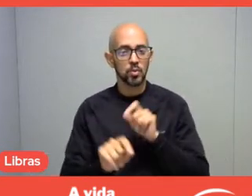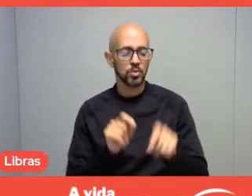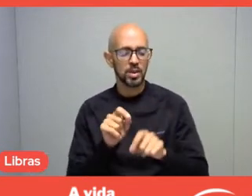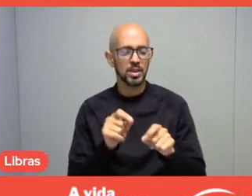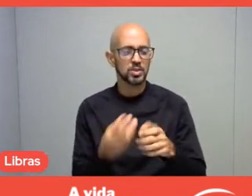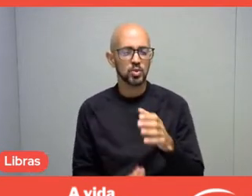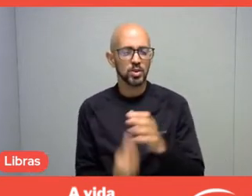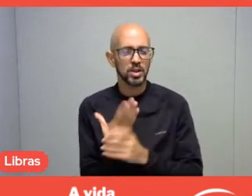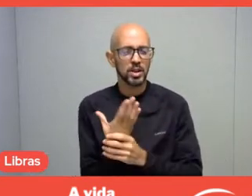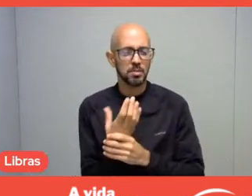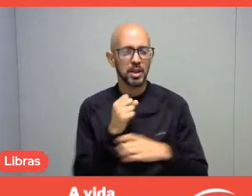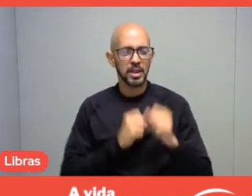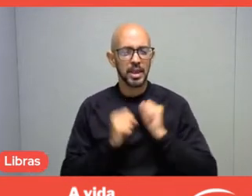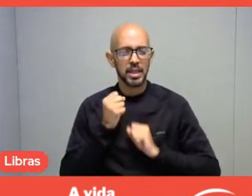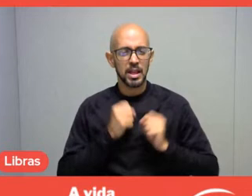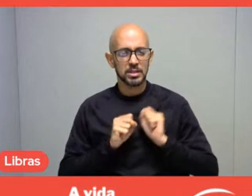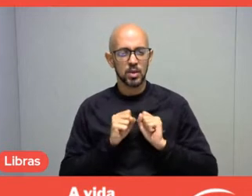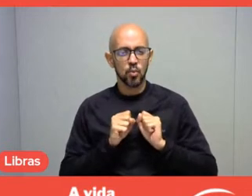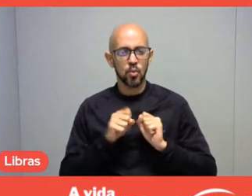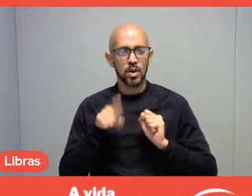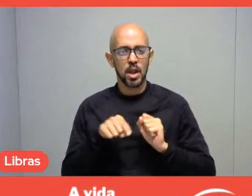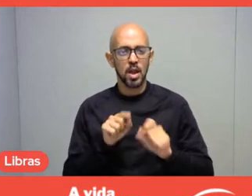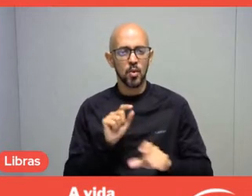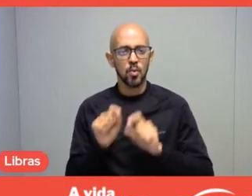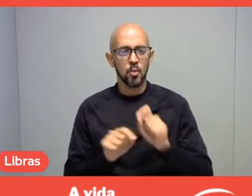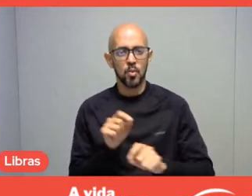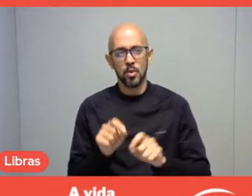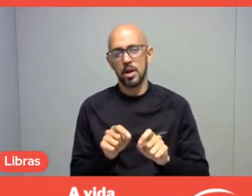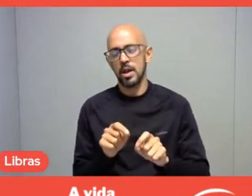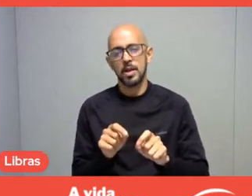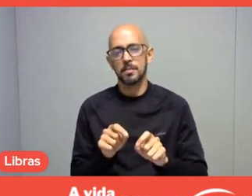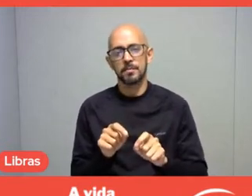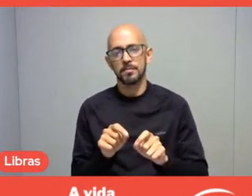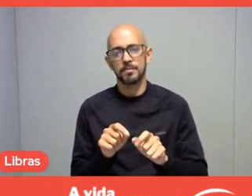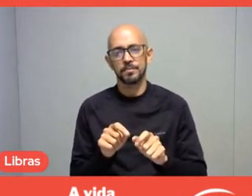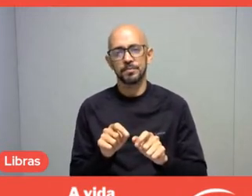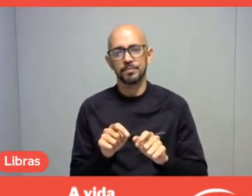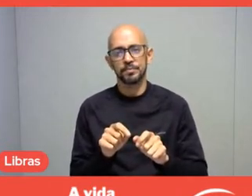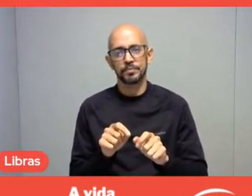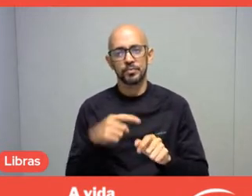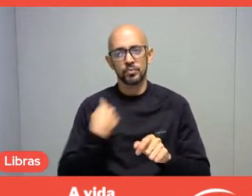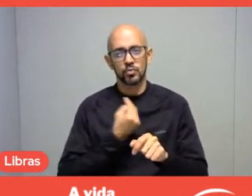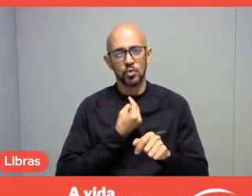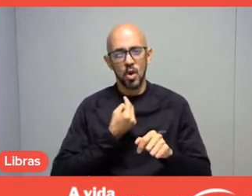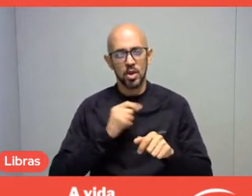in the sense of being totally multi, in fact, while performing,